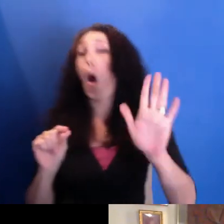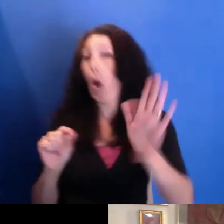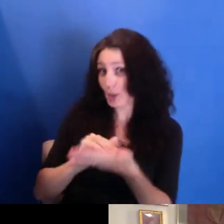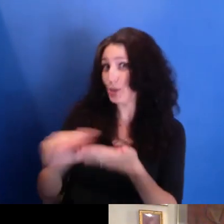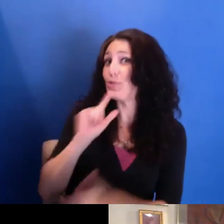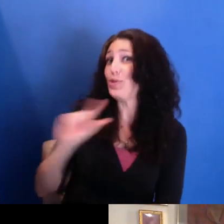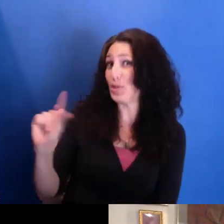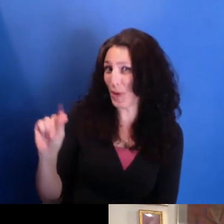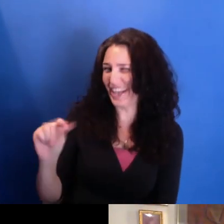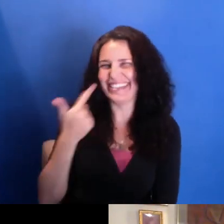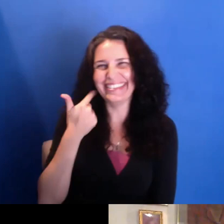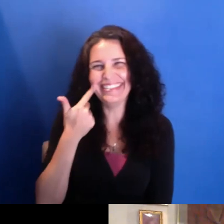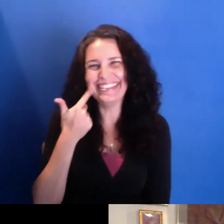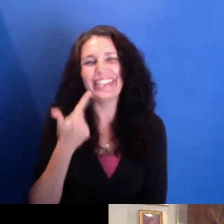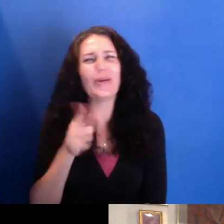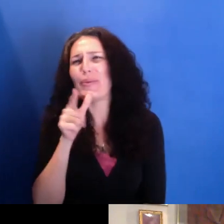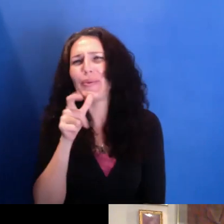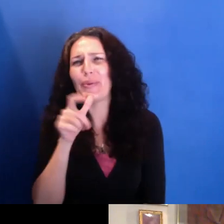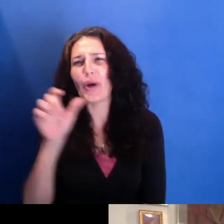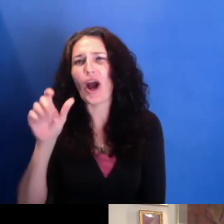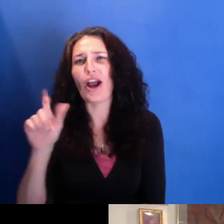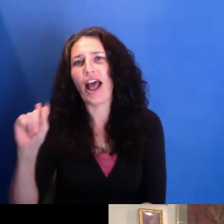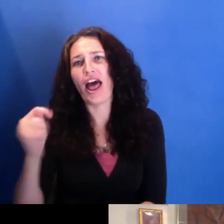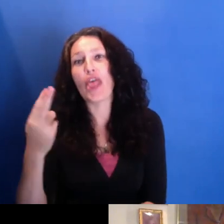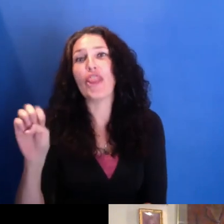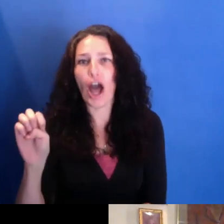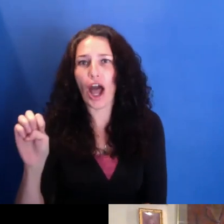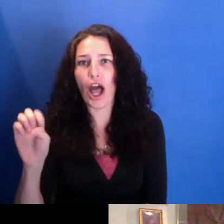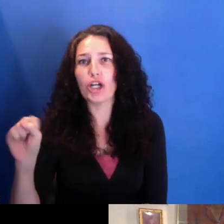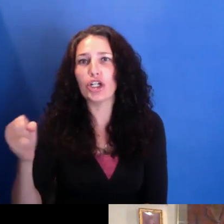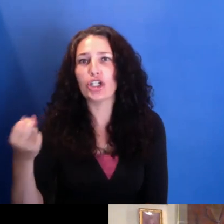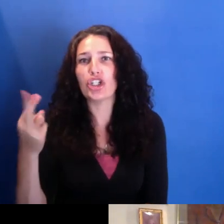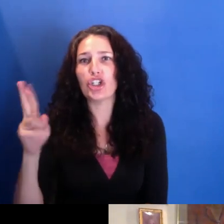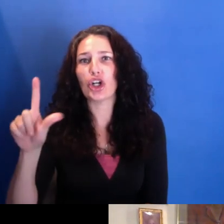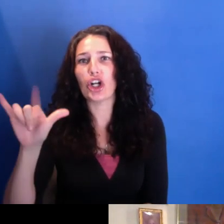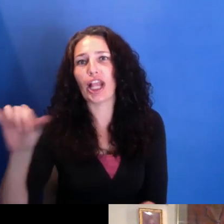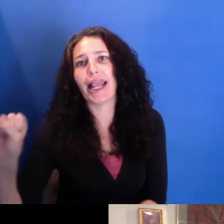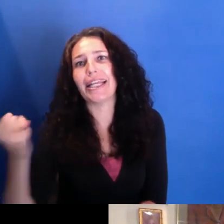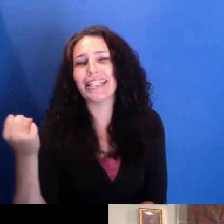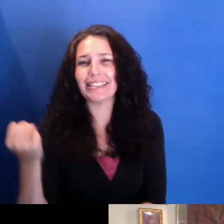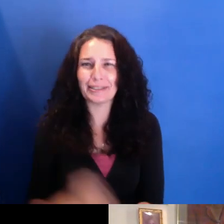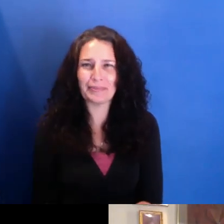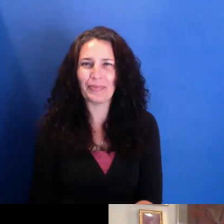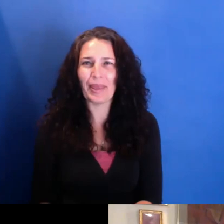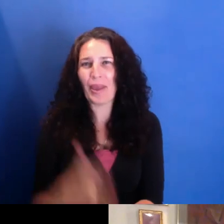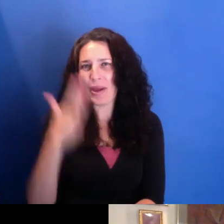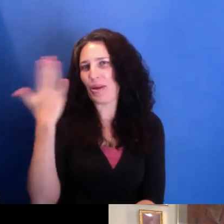So firstly, who are the Shirleys, and when-- when did you sort of feel comfortable with Yvonne Michelle?